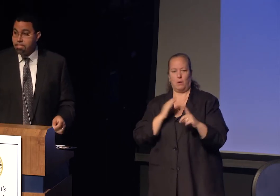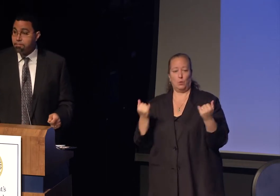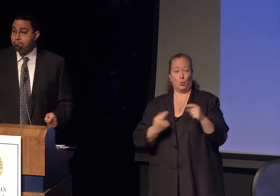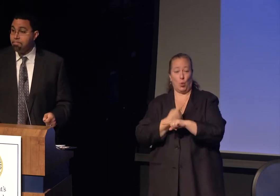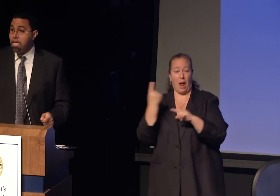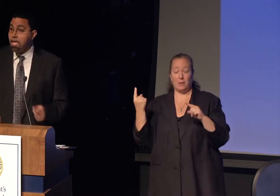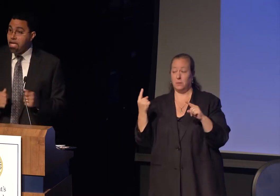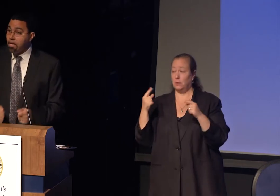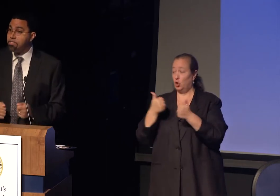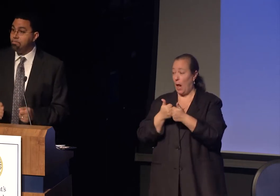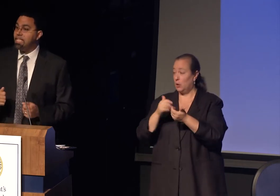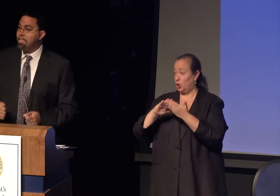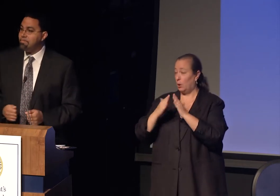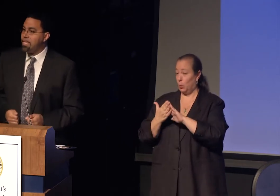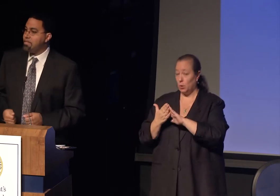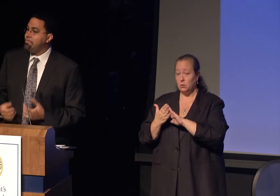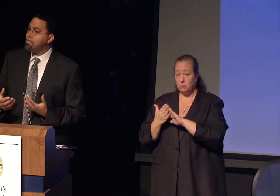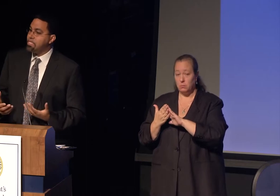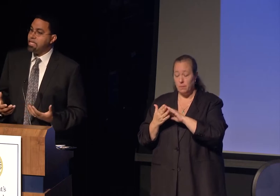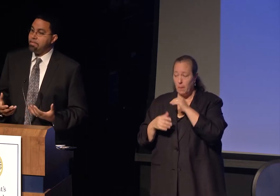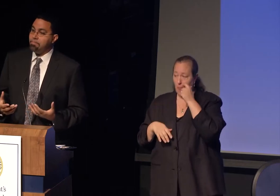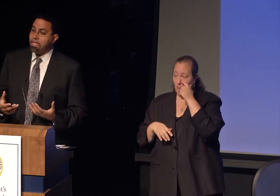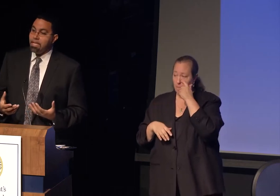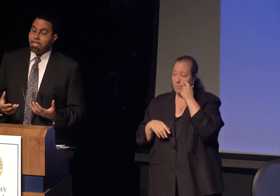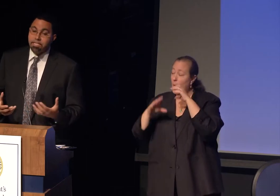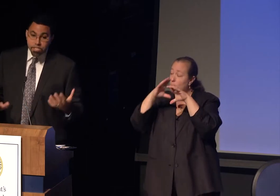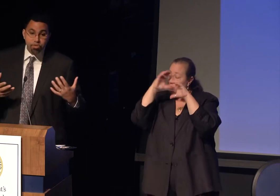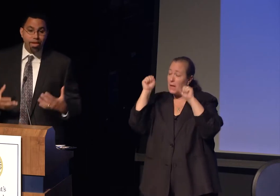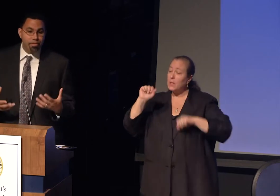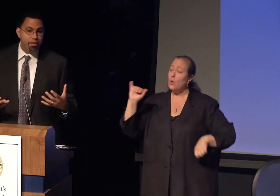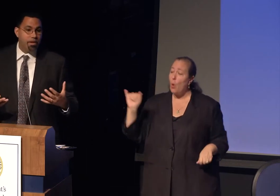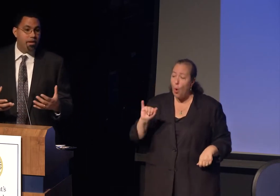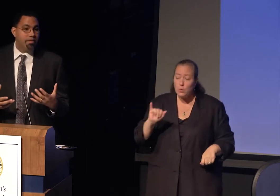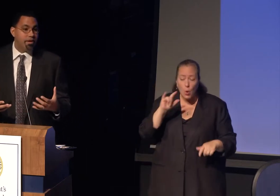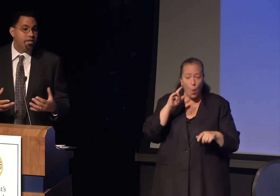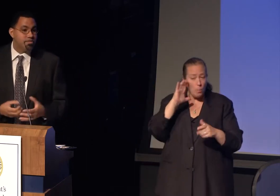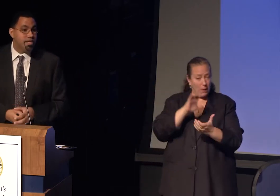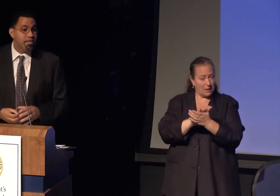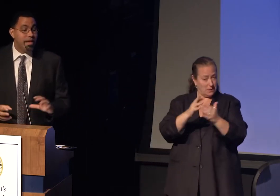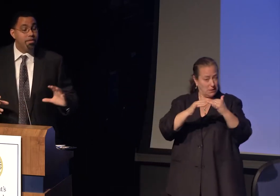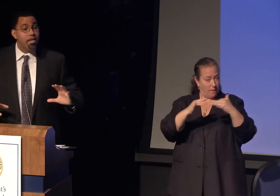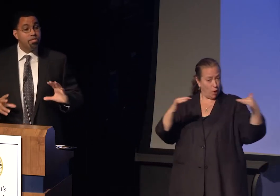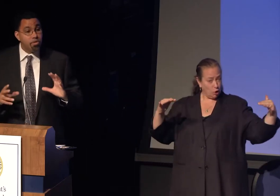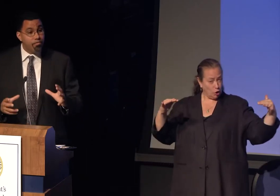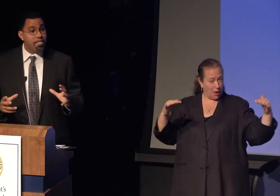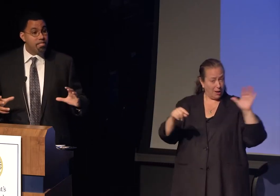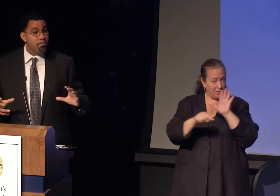He also believes that diversity is a strength of our country and that service is a way